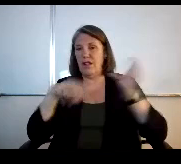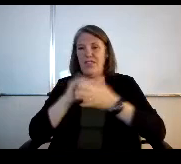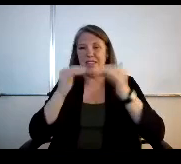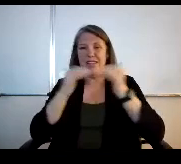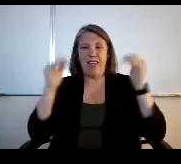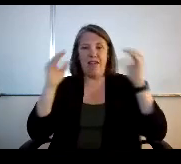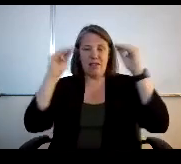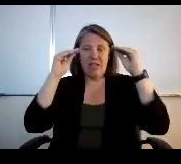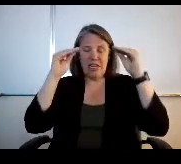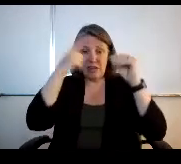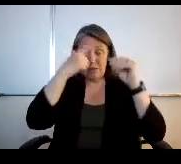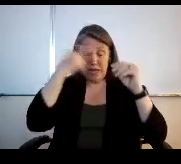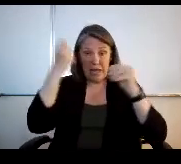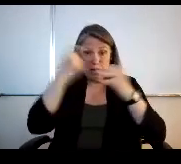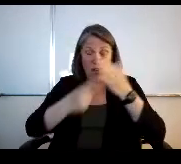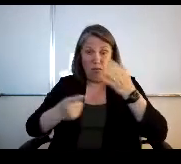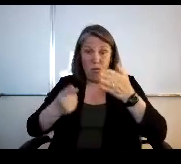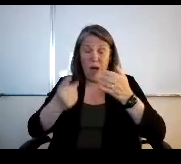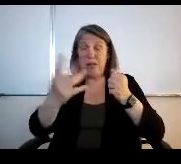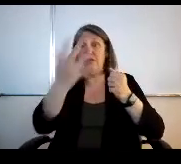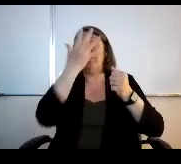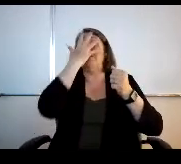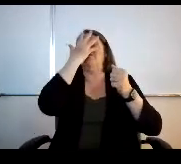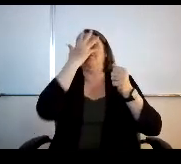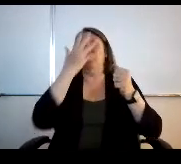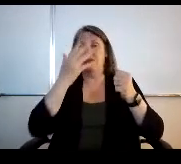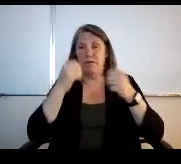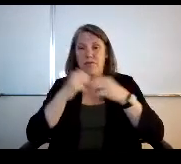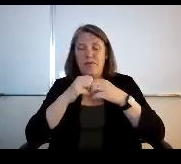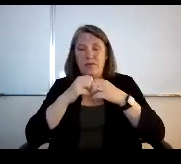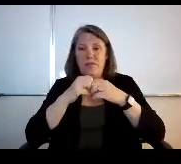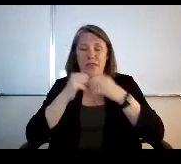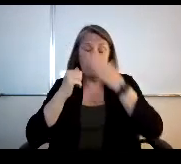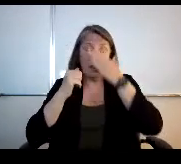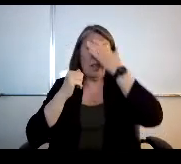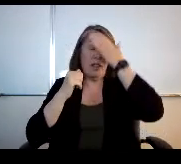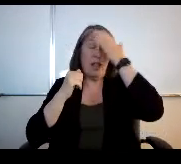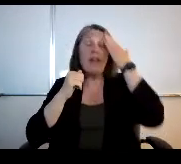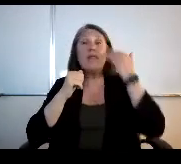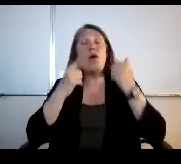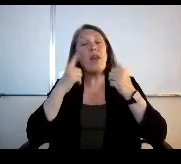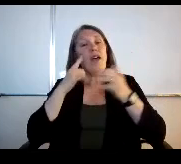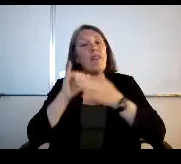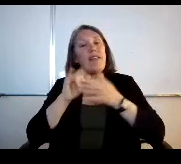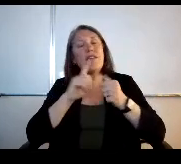because of what's coming at me so in. To that end, I thought that would be a really interesting